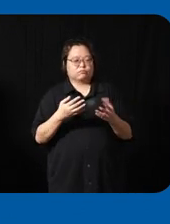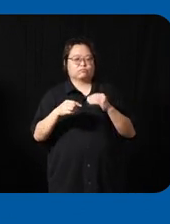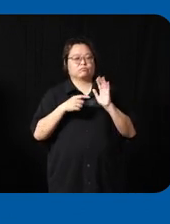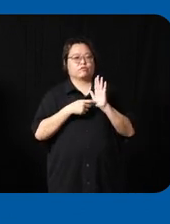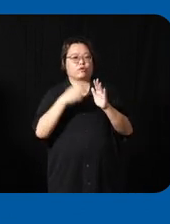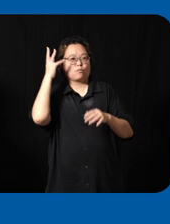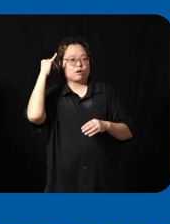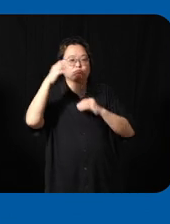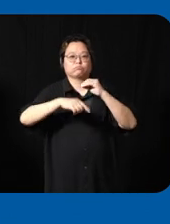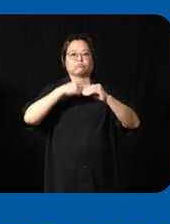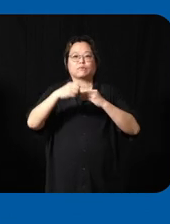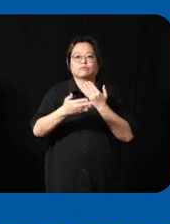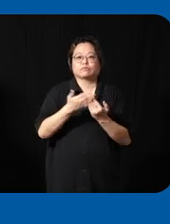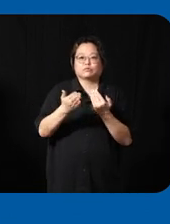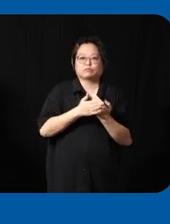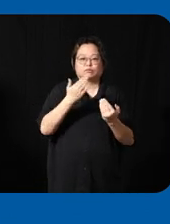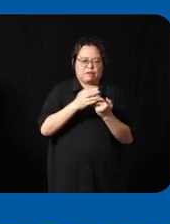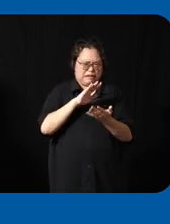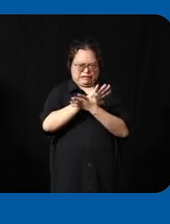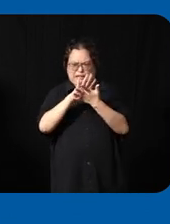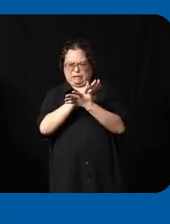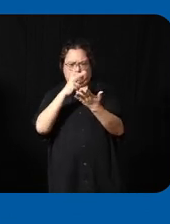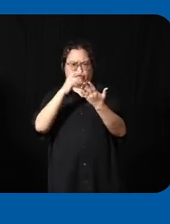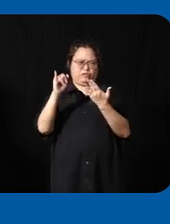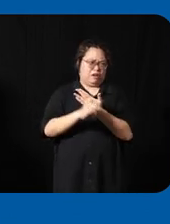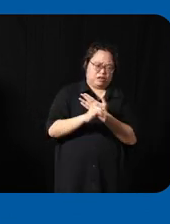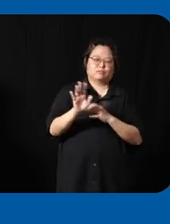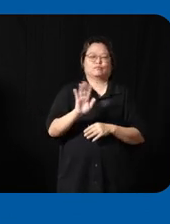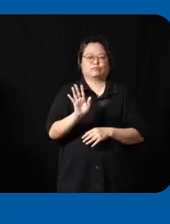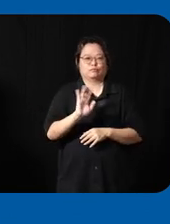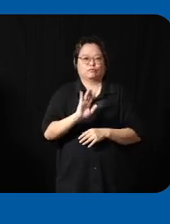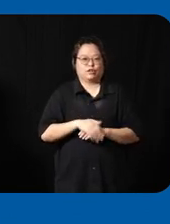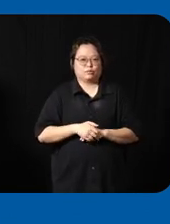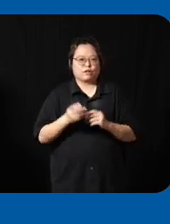not always going for very complex project but actually we should go for solutions that simple